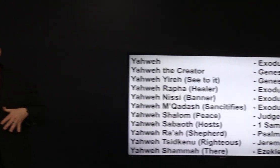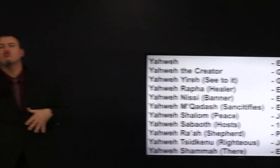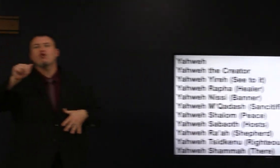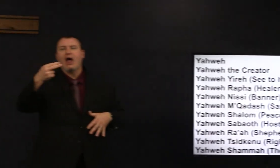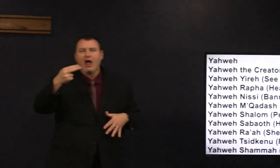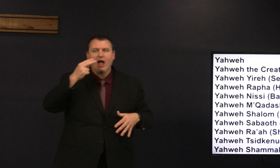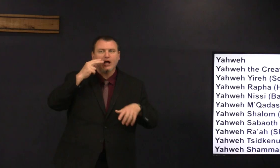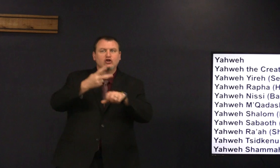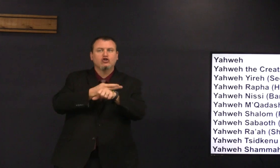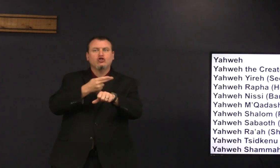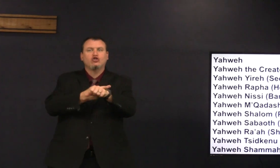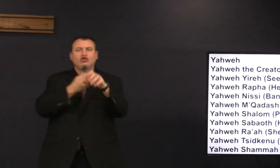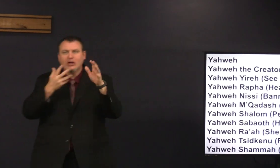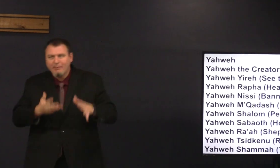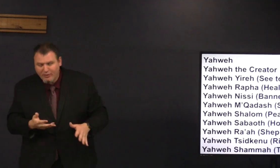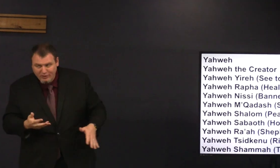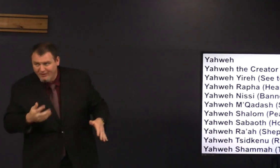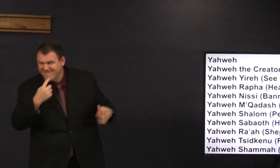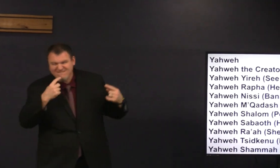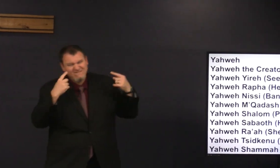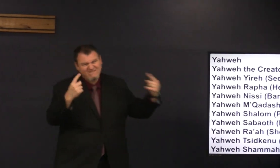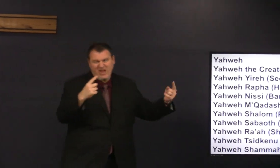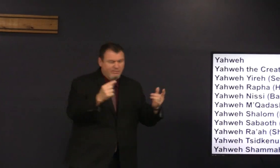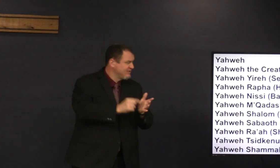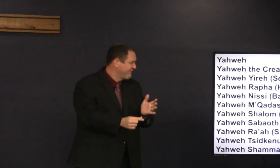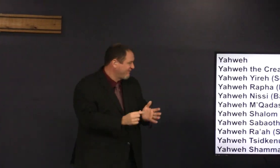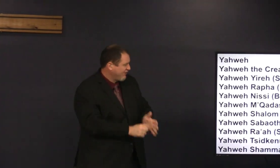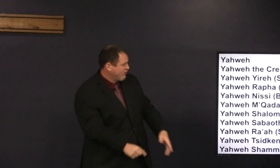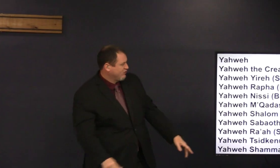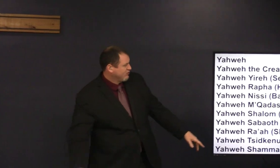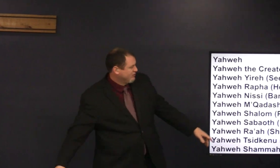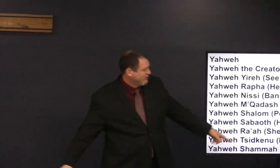God of hosts Yahweh the shepherd